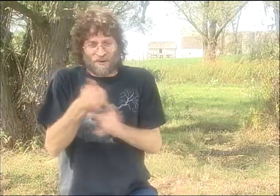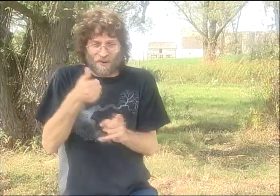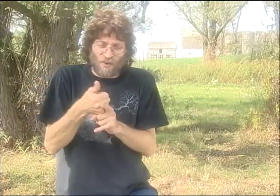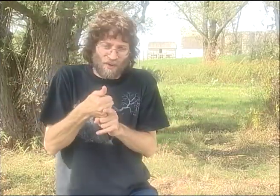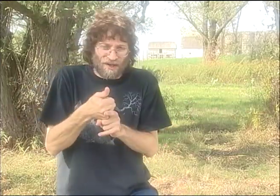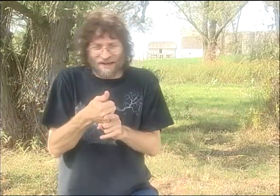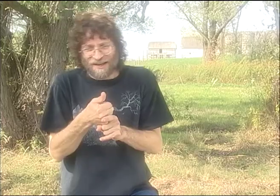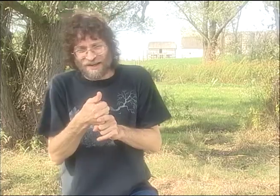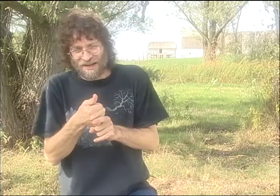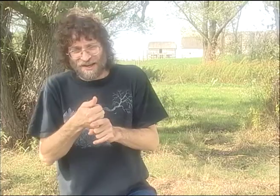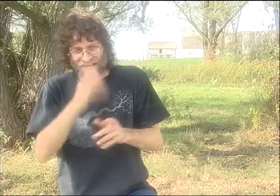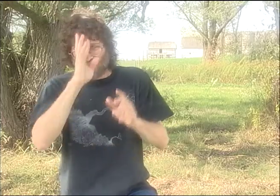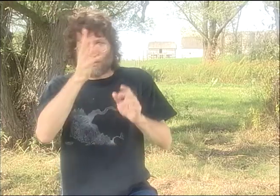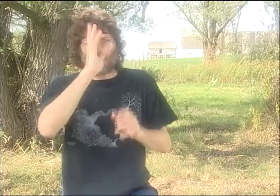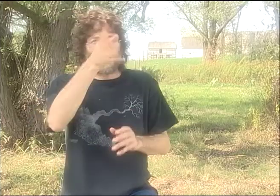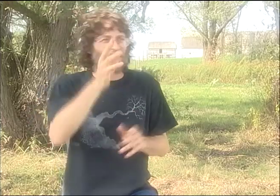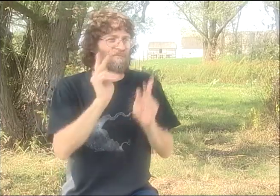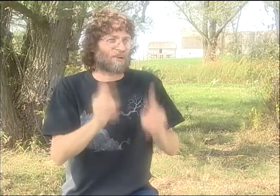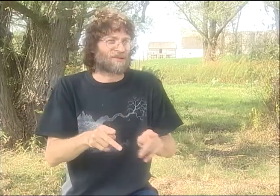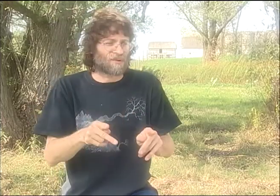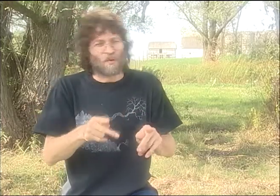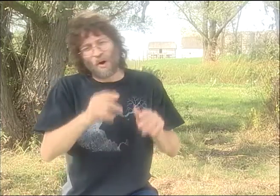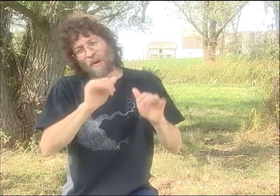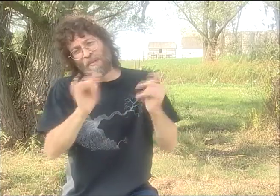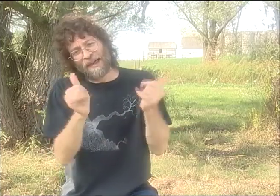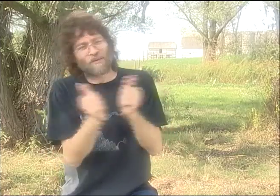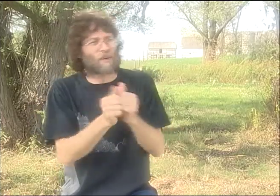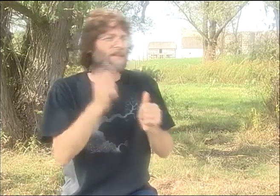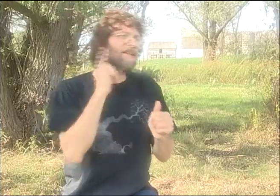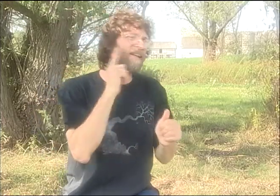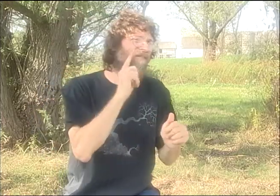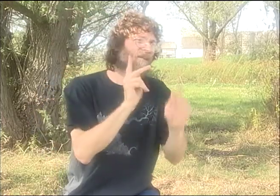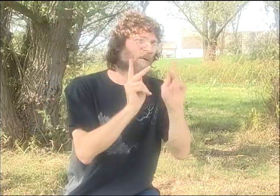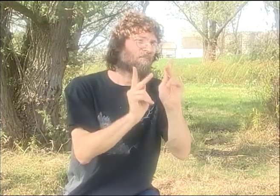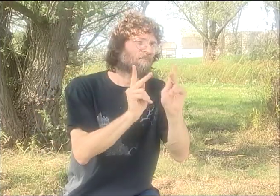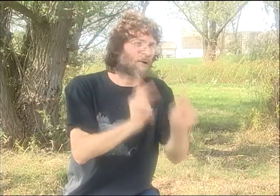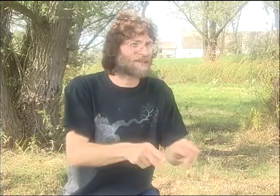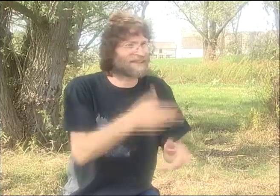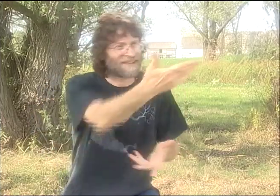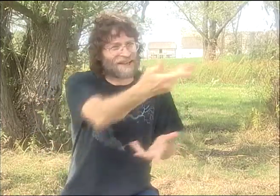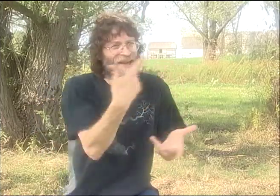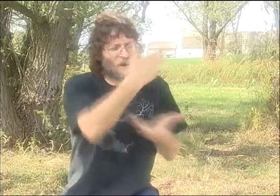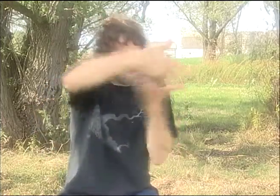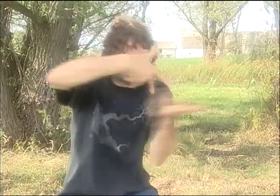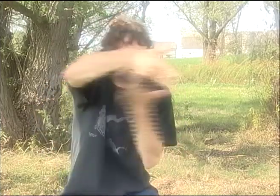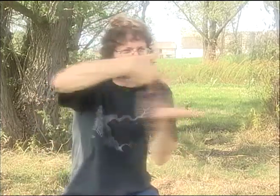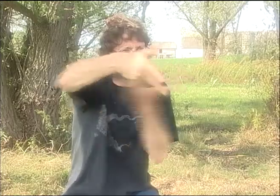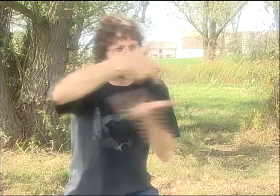BUT MAYBE THAT'S NOT THE RIGHT NAME FOR ME. I DON'T KNOW. I AM A PERSON WHO CREATES AND PLAYS